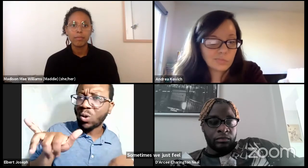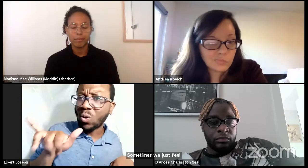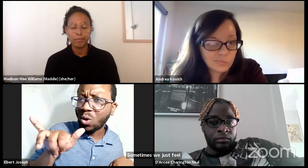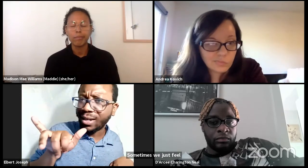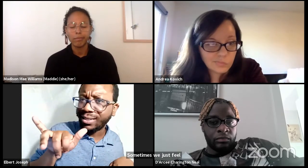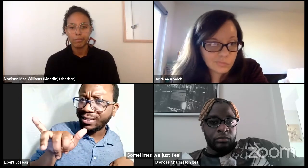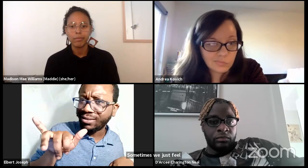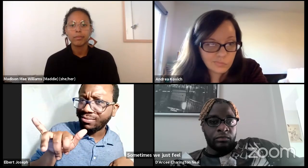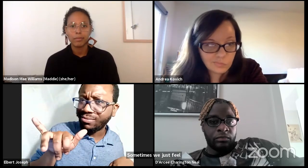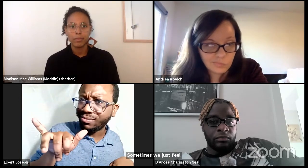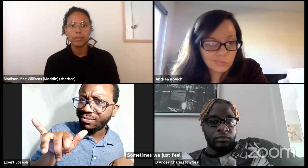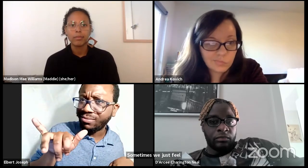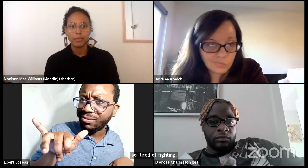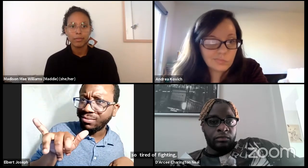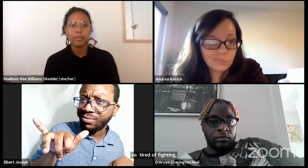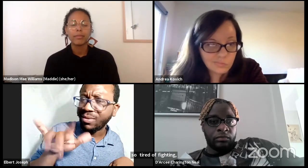and that was a moment of joy.